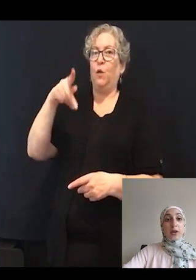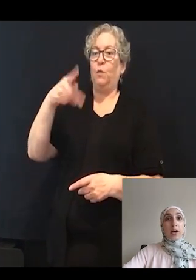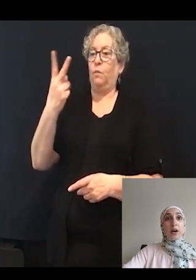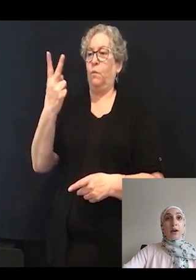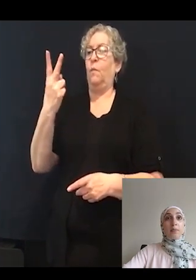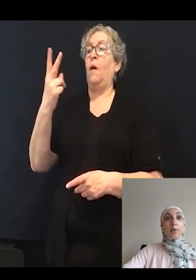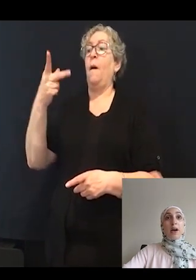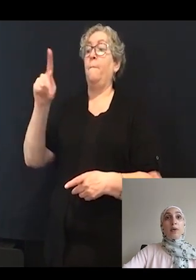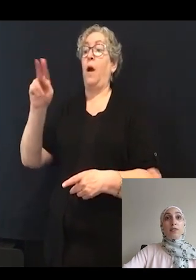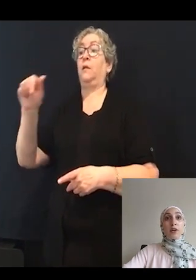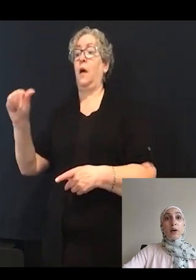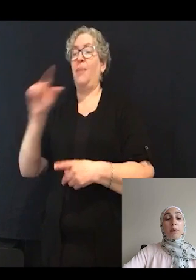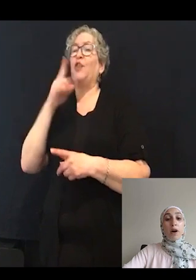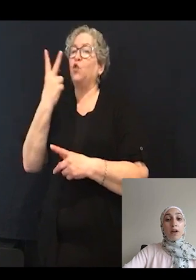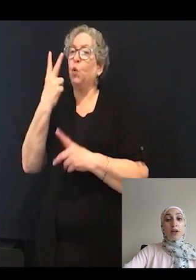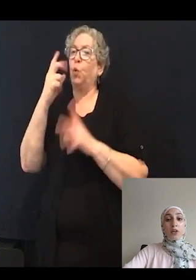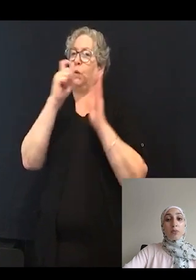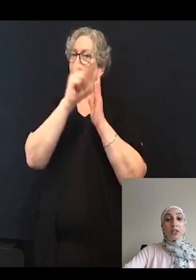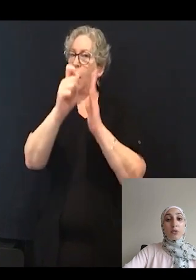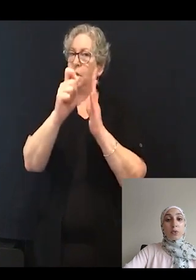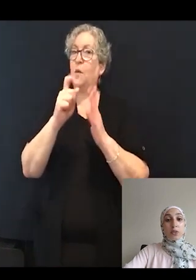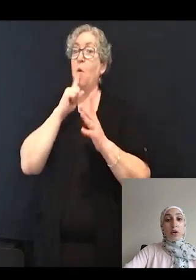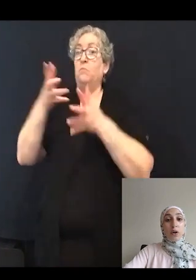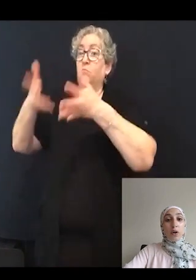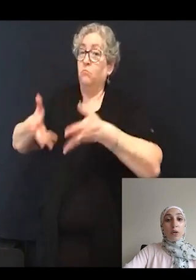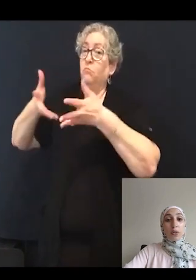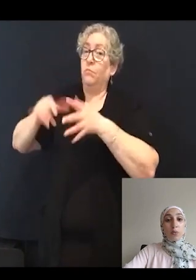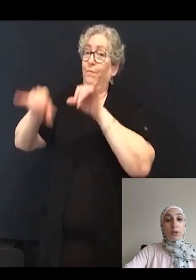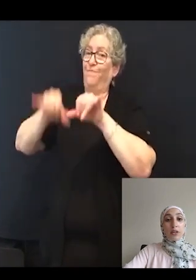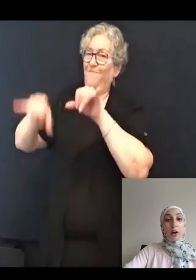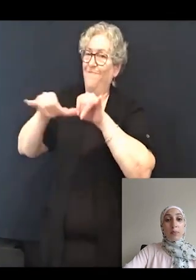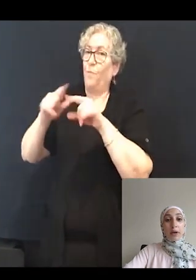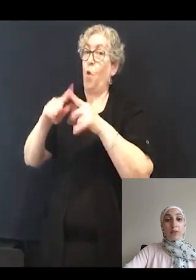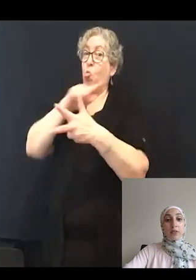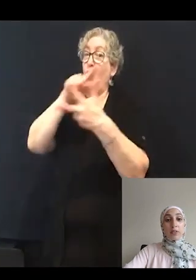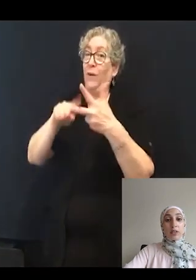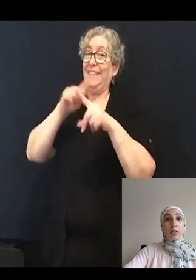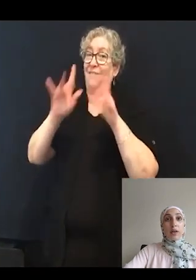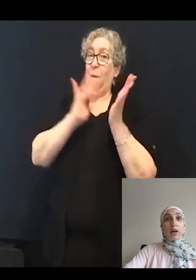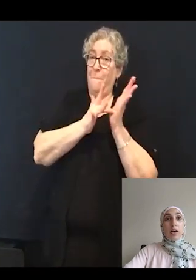However, upon incubation with all three compounds,